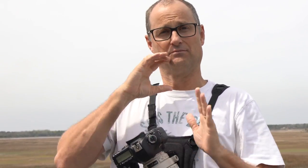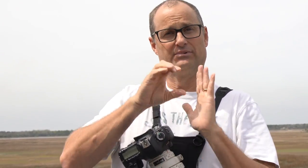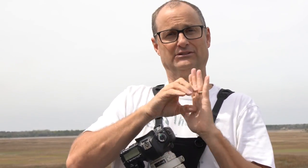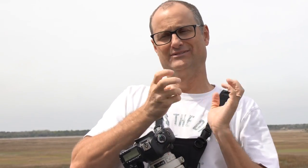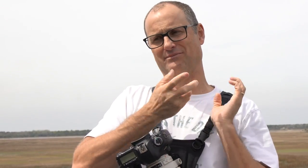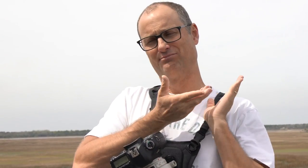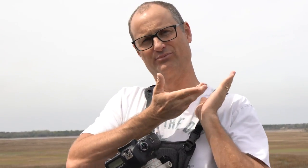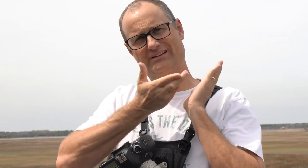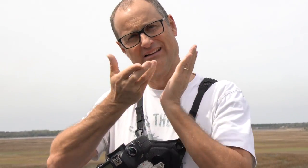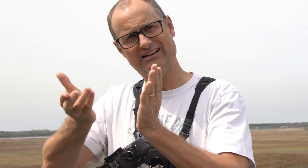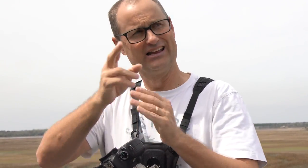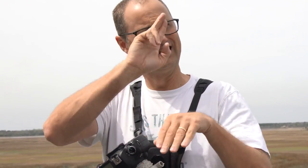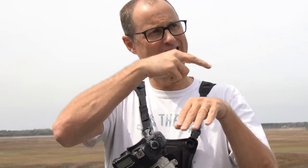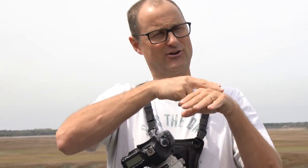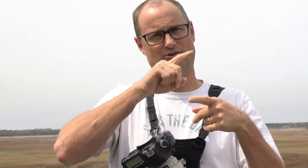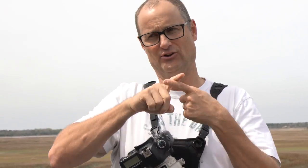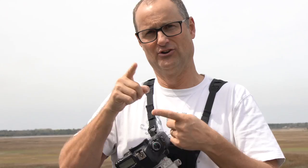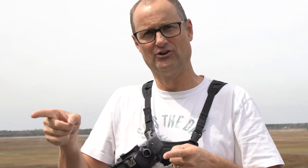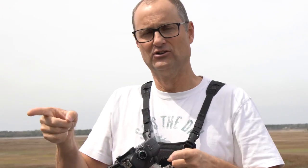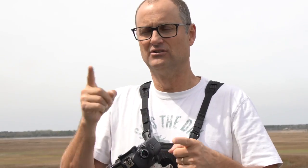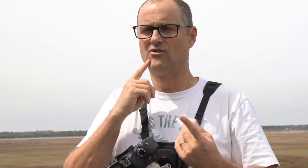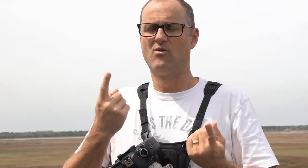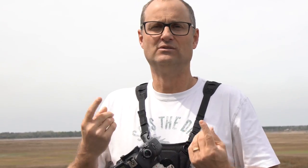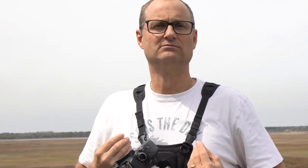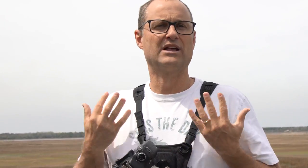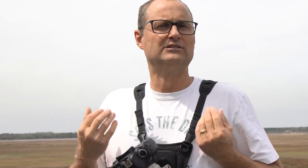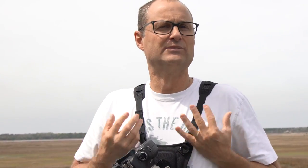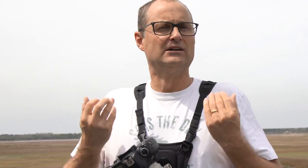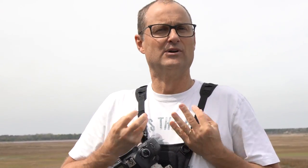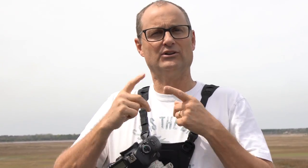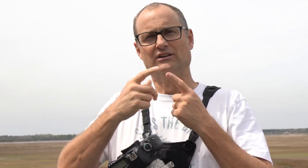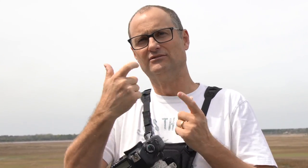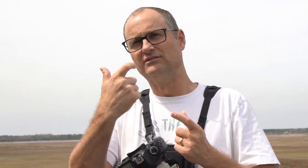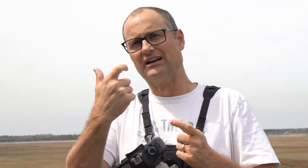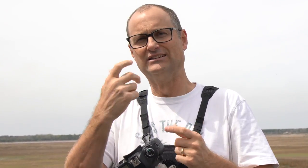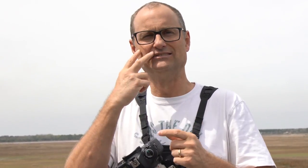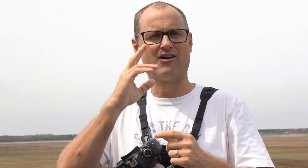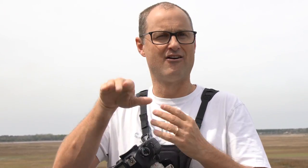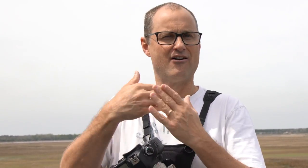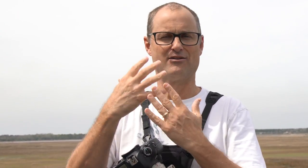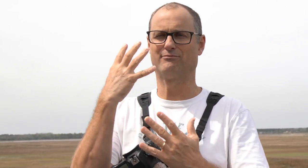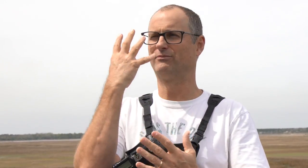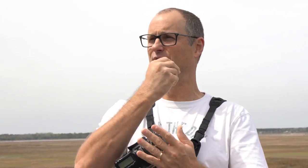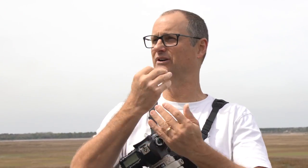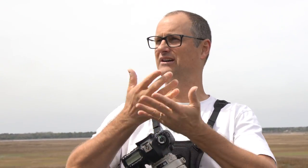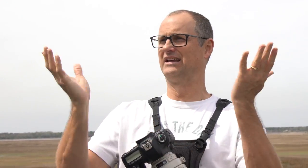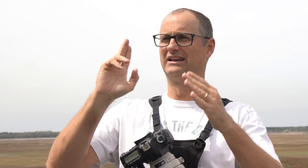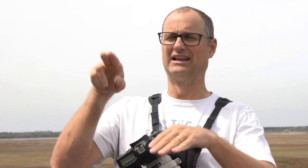She wanted me to know that my nature photos have brought her the nature feeling. She always get inspired by watching my nature photos.